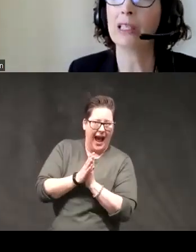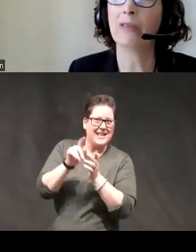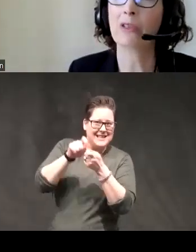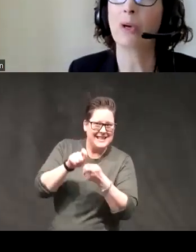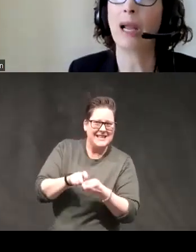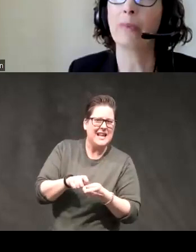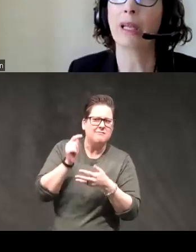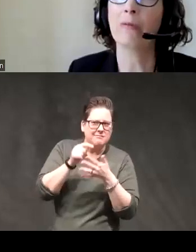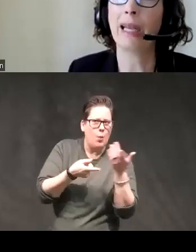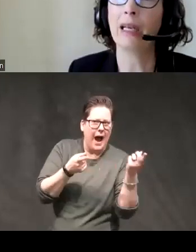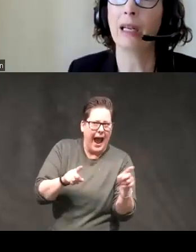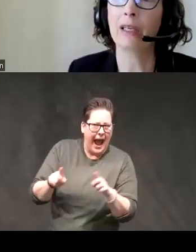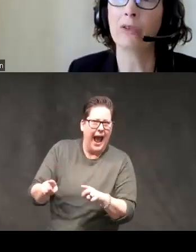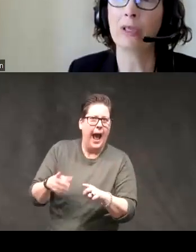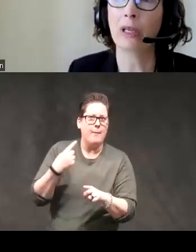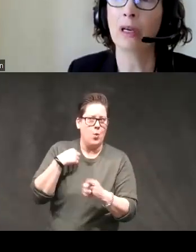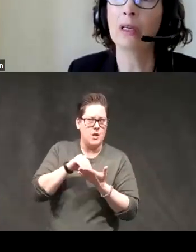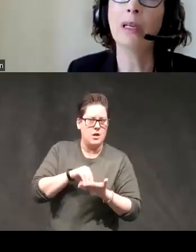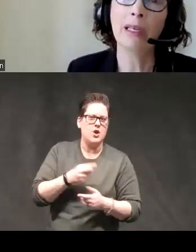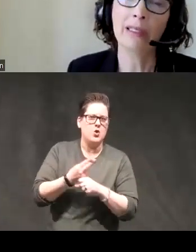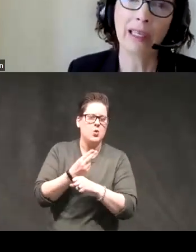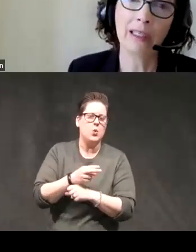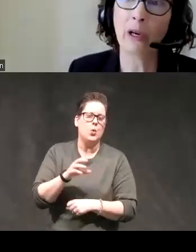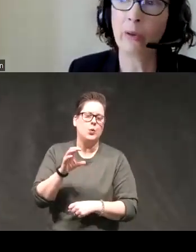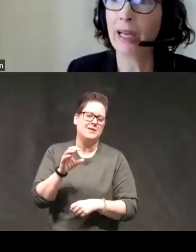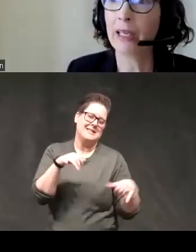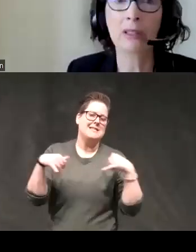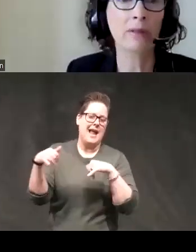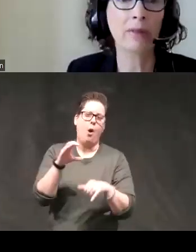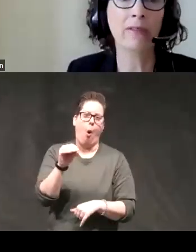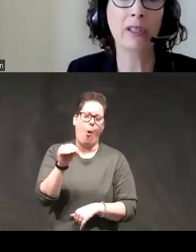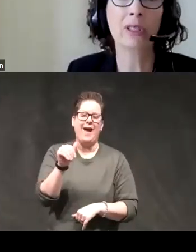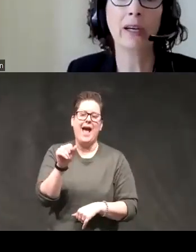kinds of things were happening and rated it using uh standard OAS interview scale